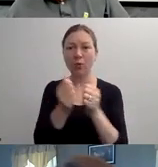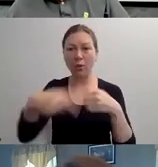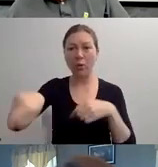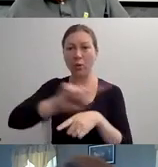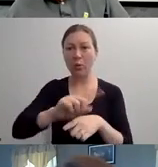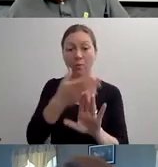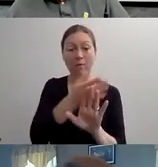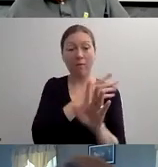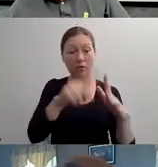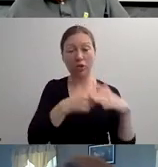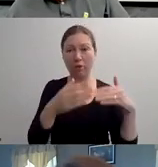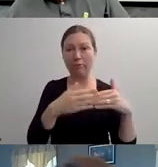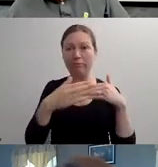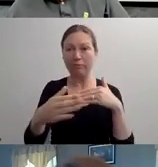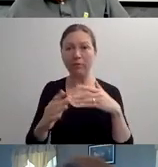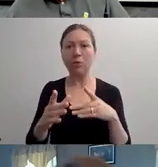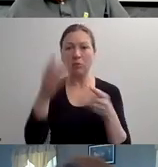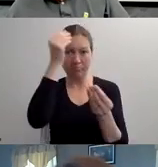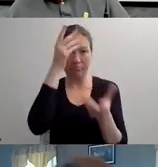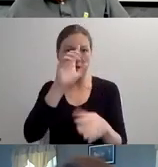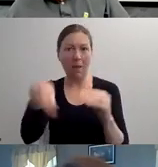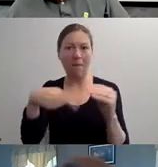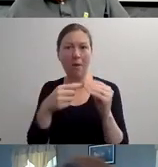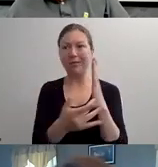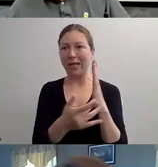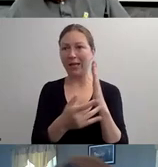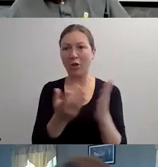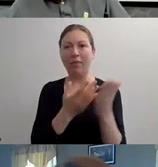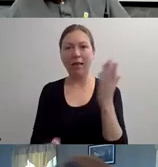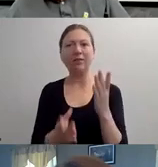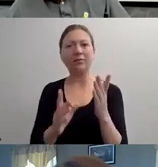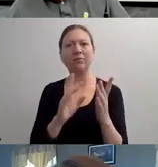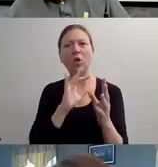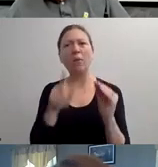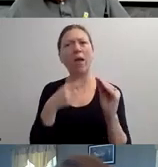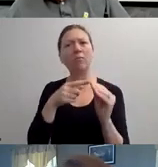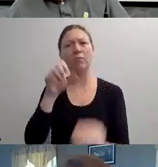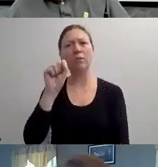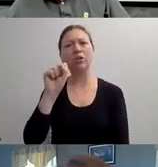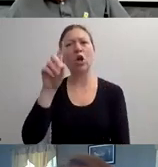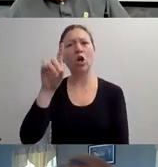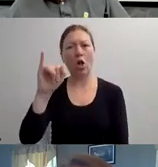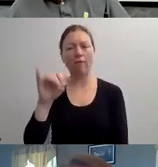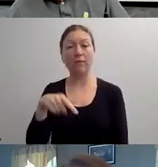TODAY'S WEBINAR IS PRESENTED TO YOU BY MYSELF. OUR CHIEF OPERATING OFFICER AND DIRECTOR OF COMMUNICATIONS LORI BECKER.